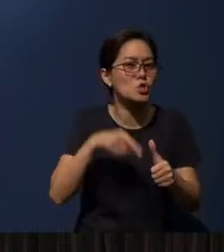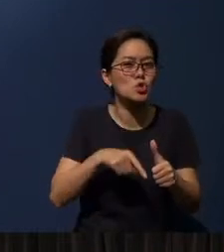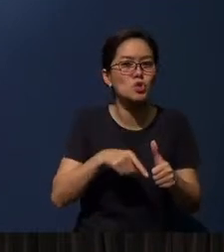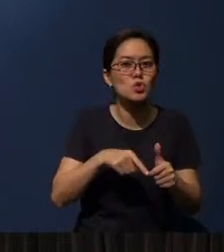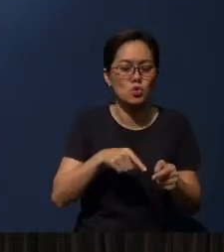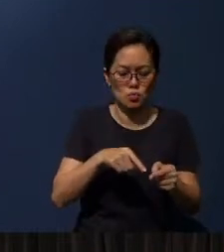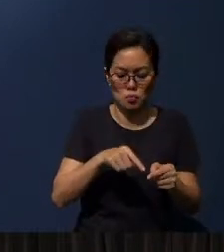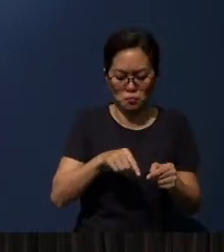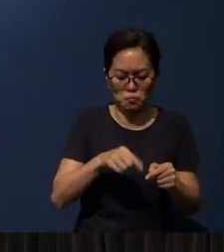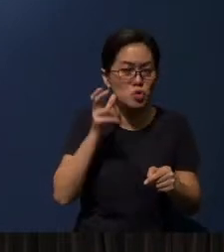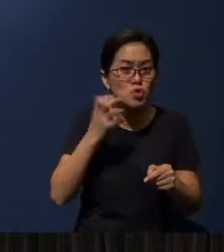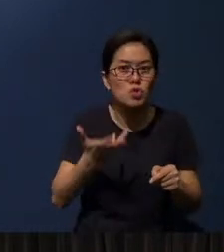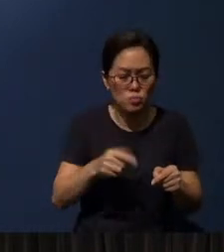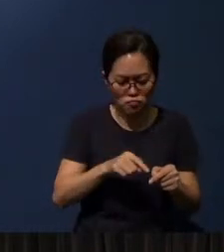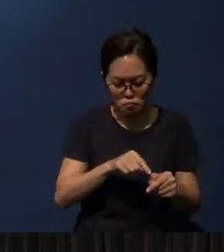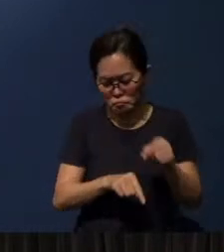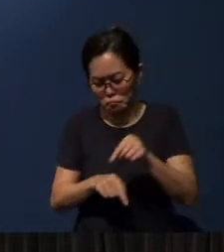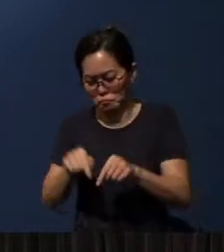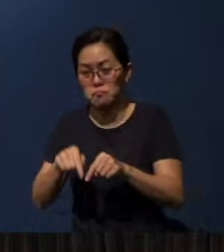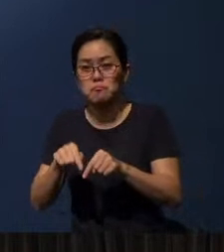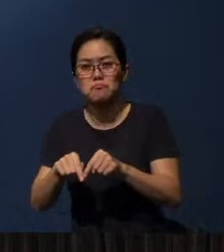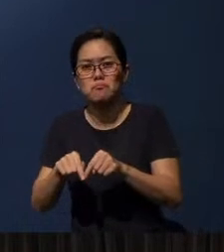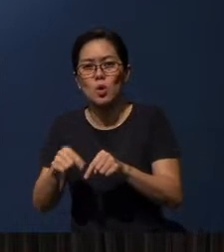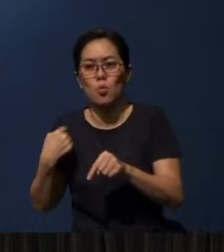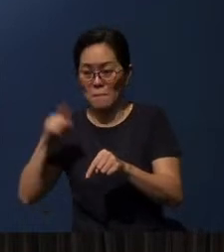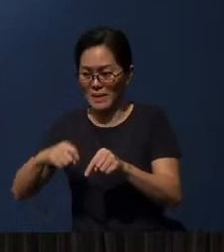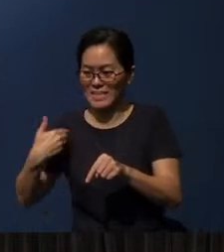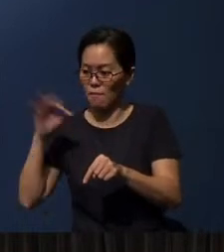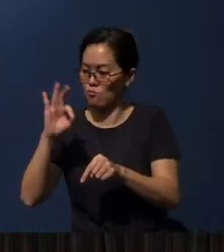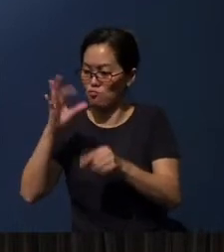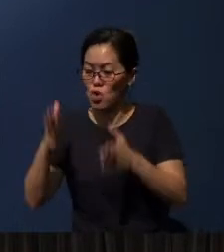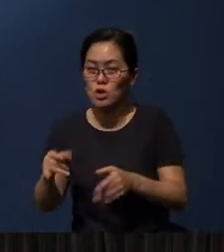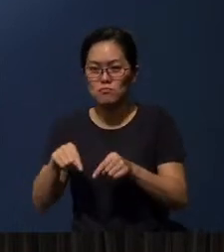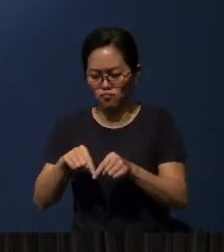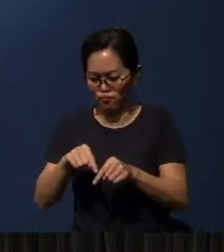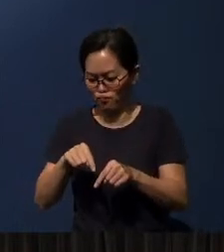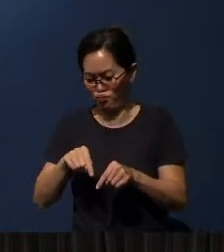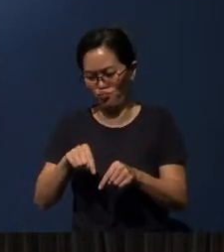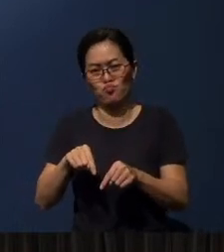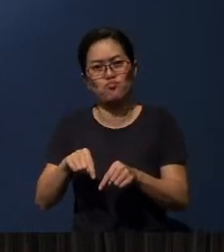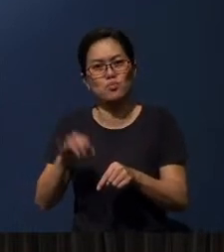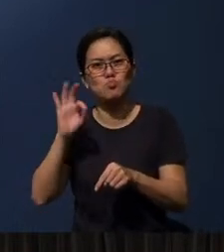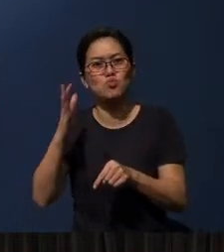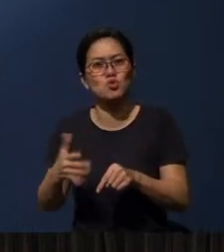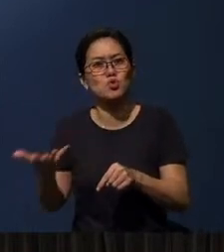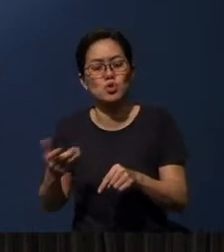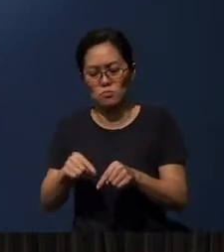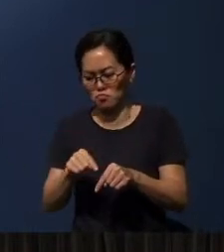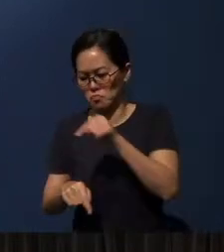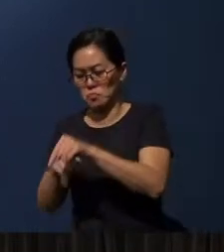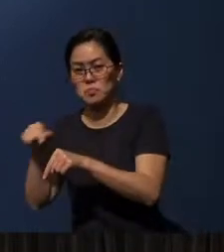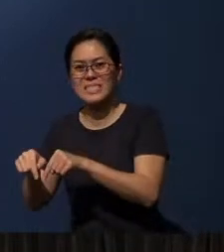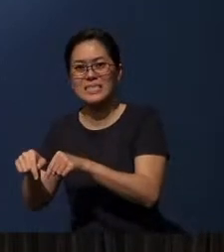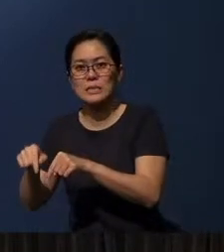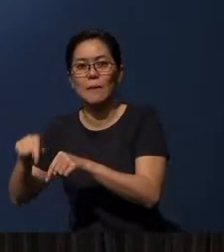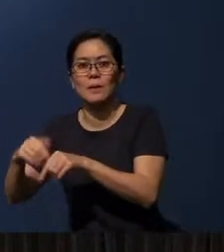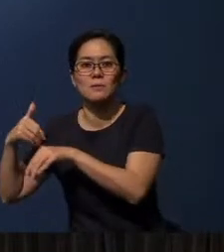And in order to hear, we need a preacher. And in order for a preacher to preach, he needs to be sent.